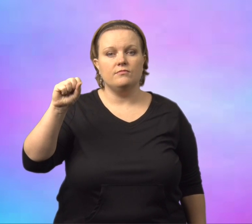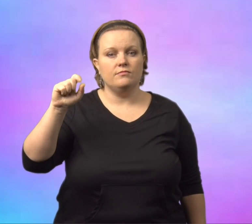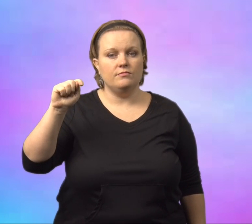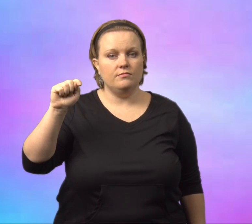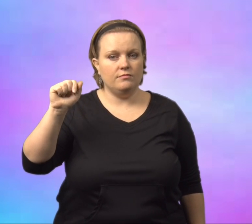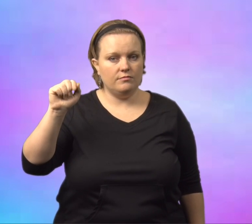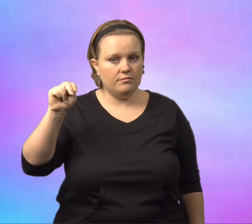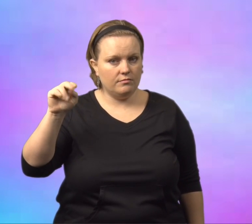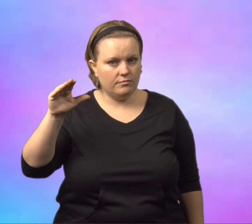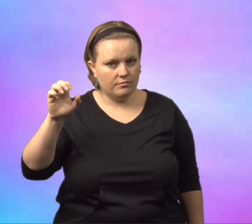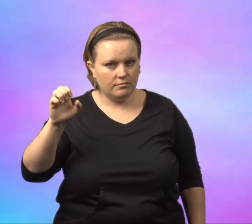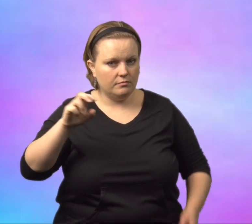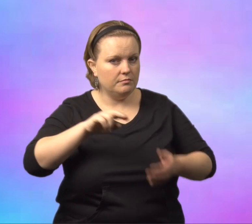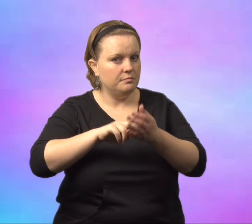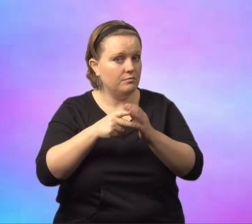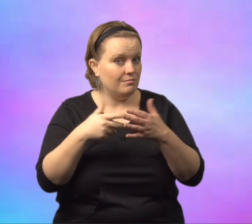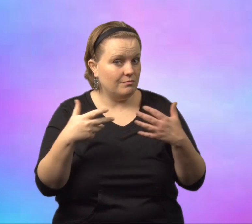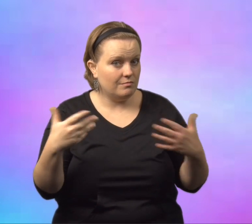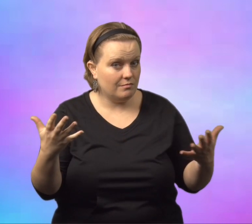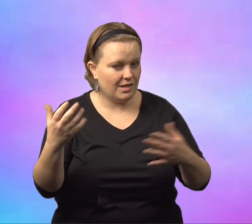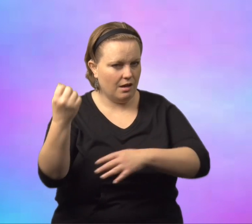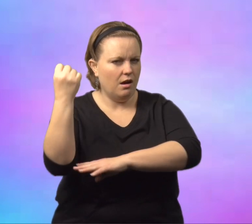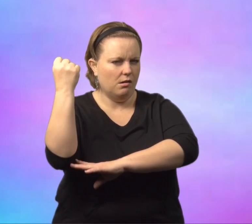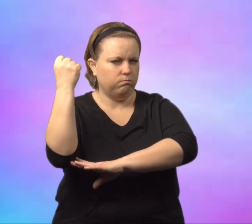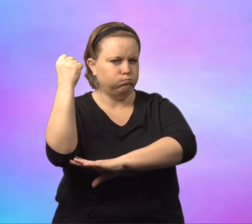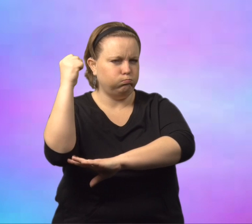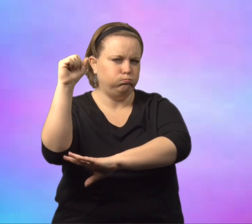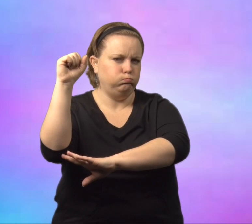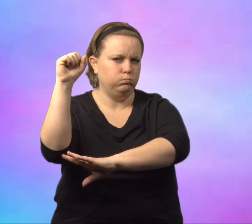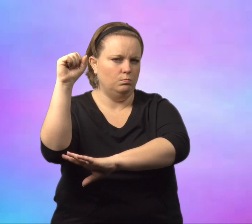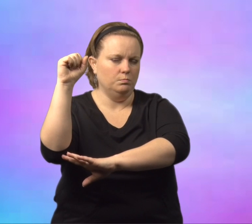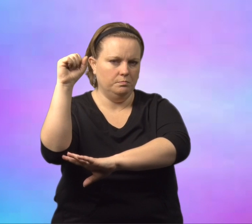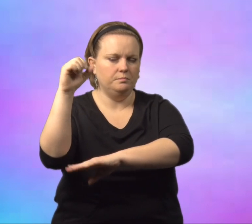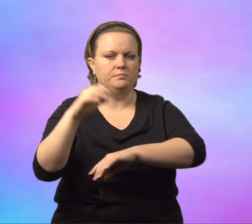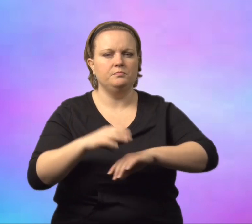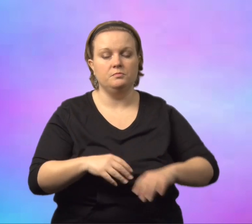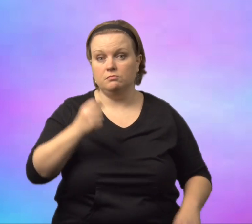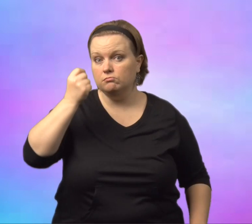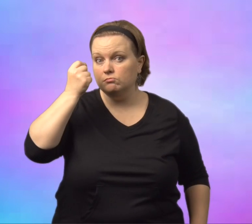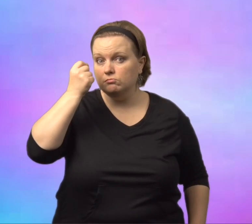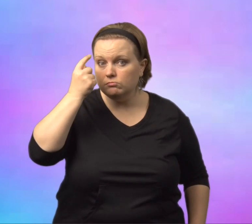Resistance. Resistance means to rebel against something.